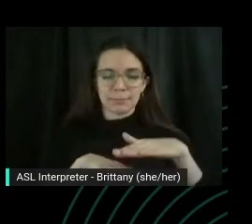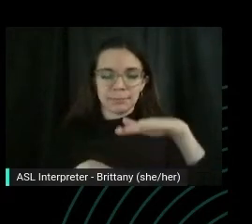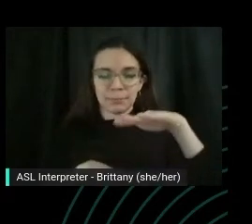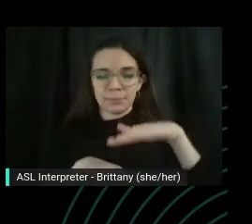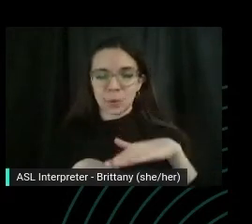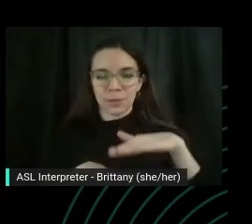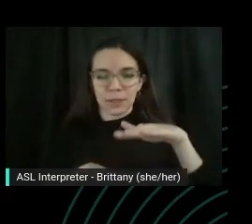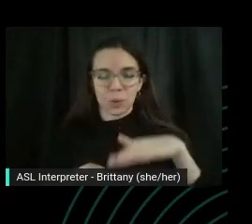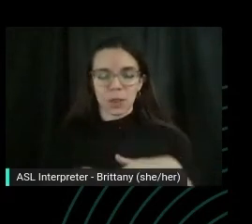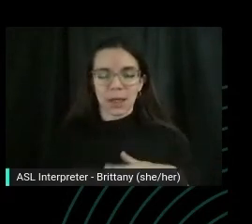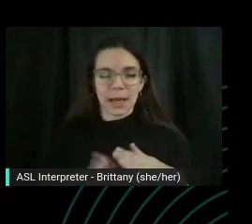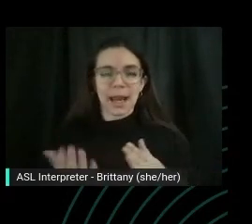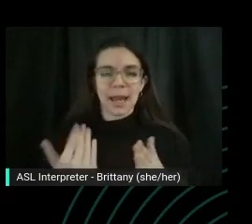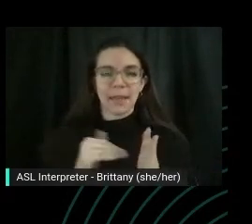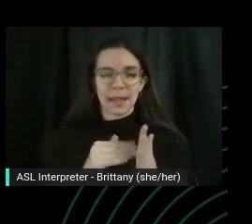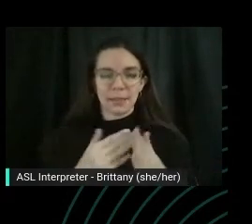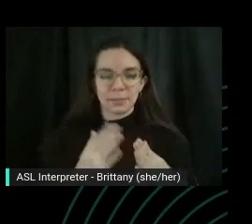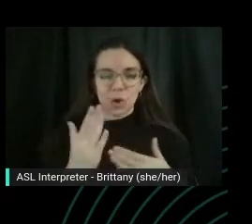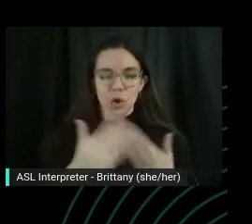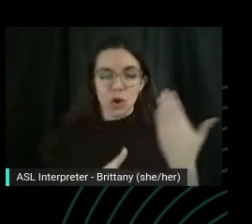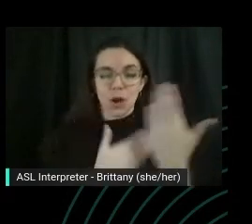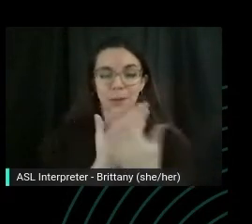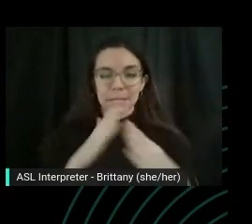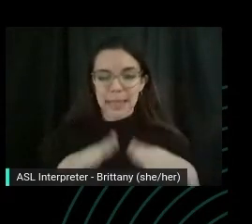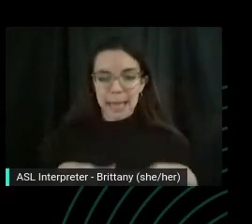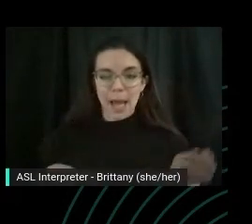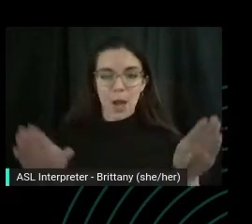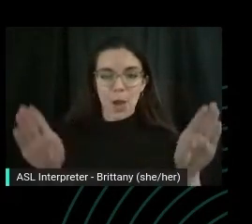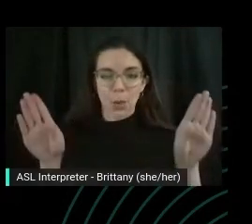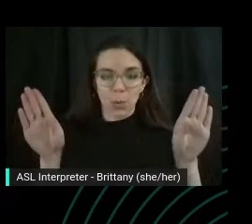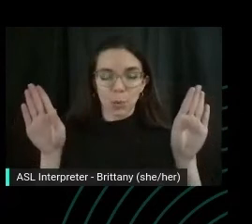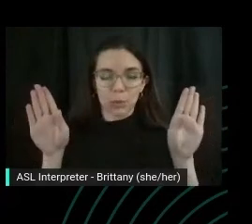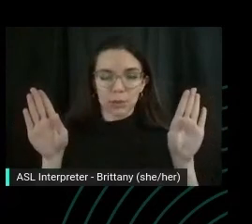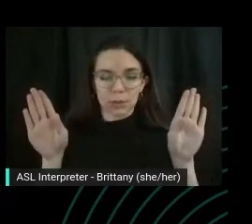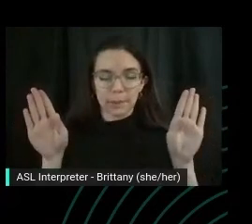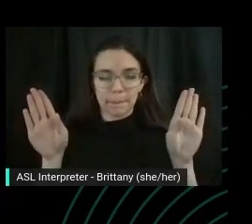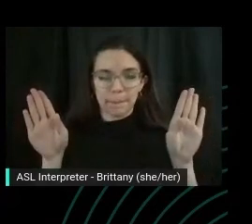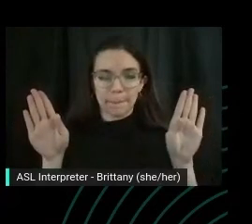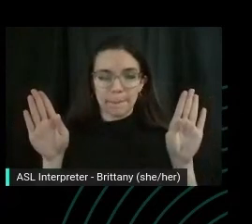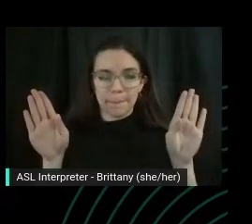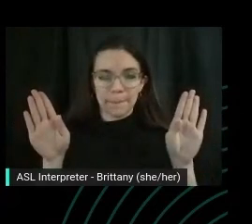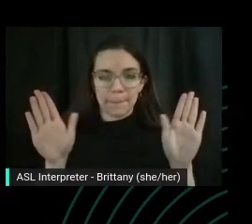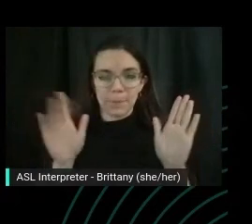And reach the arms out long and Palms face.